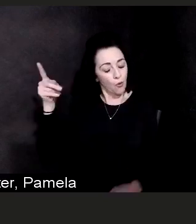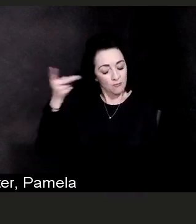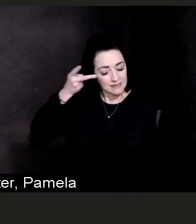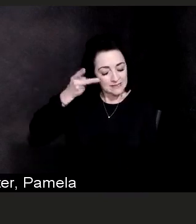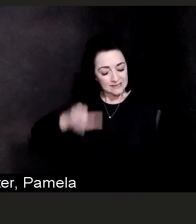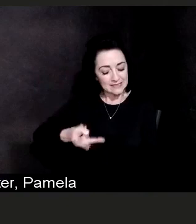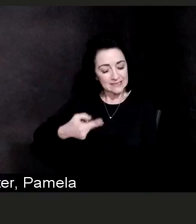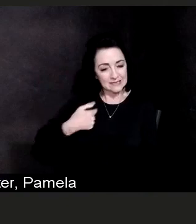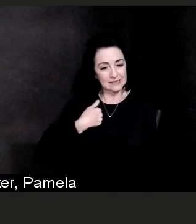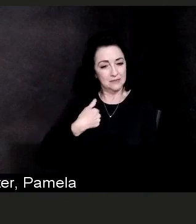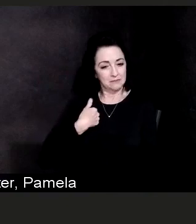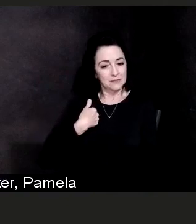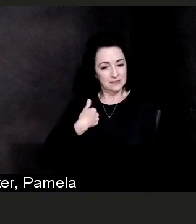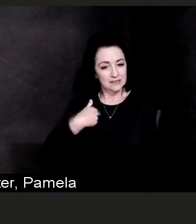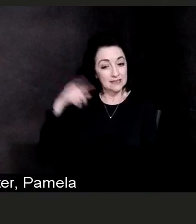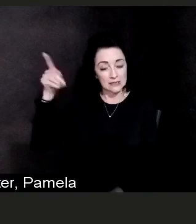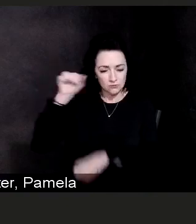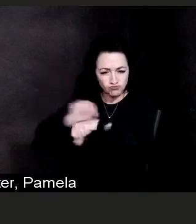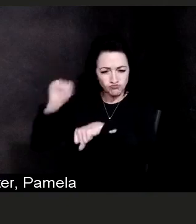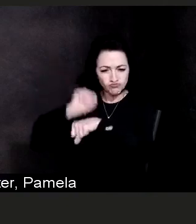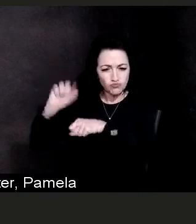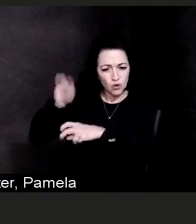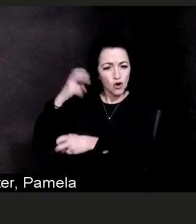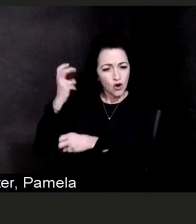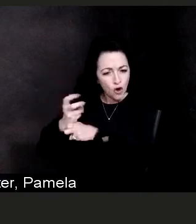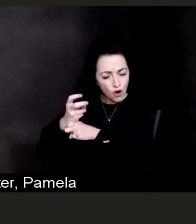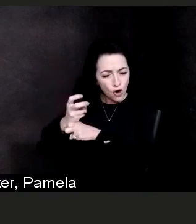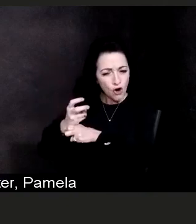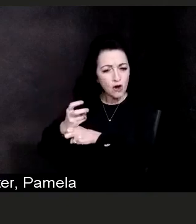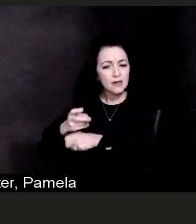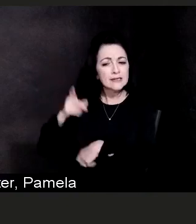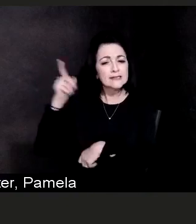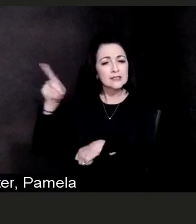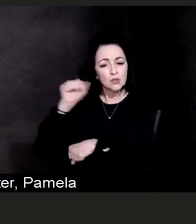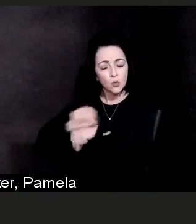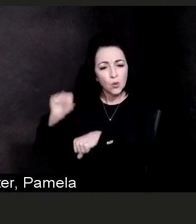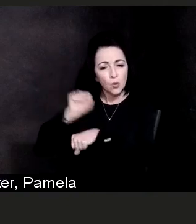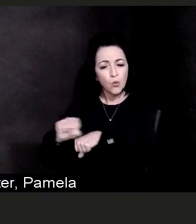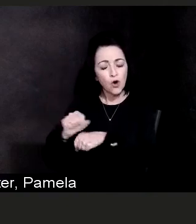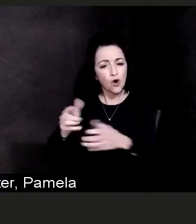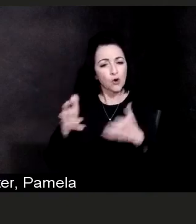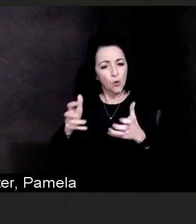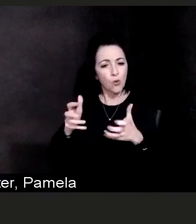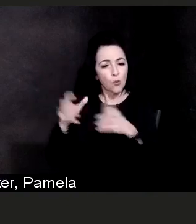was not for naught, that, you know, I was able to do something to serve other people.